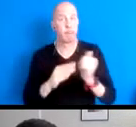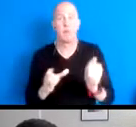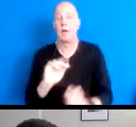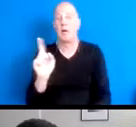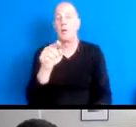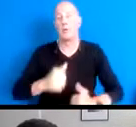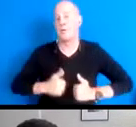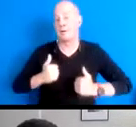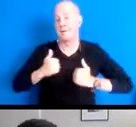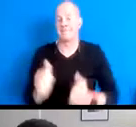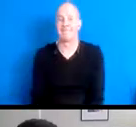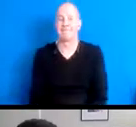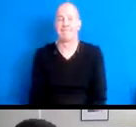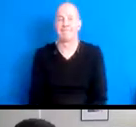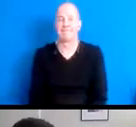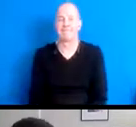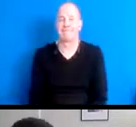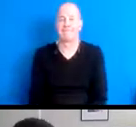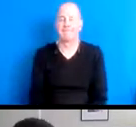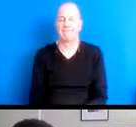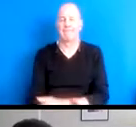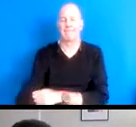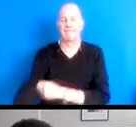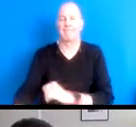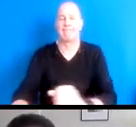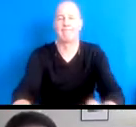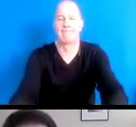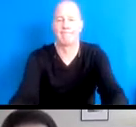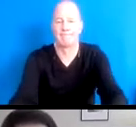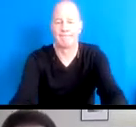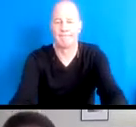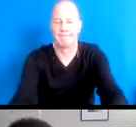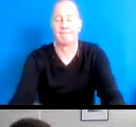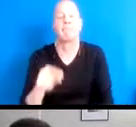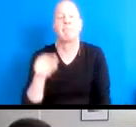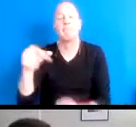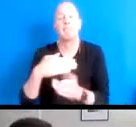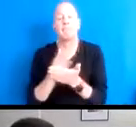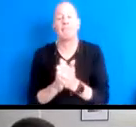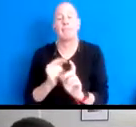15:33:50 So this event is part of a month long series by the radical Real Estate Law